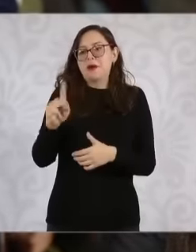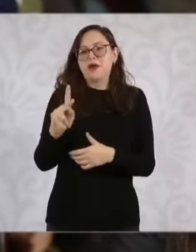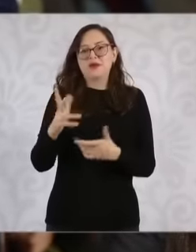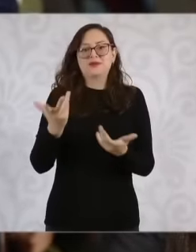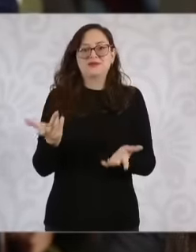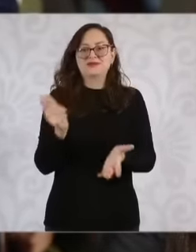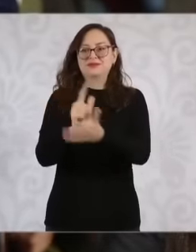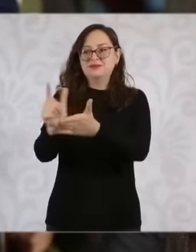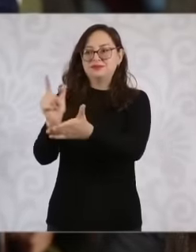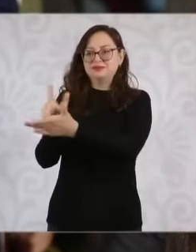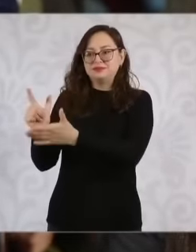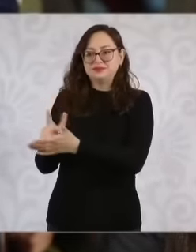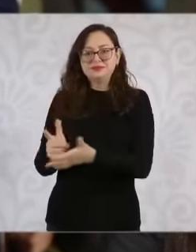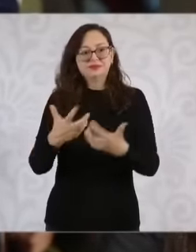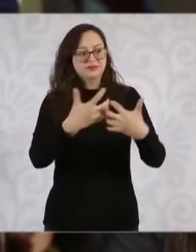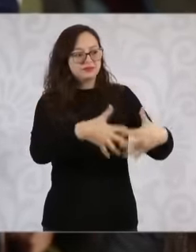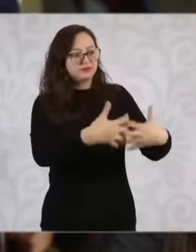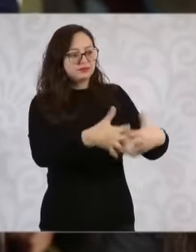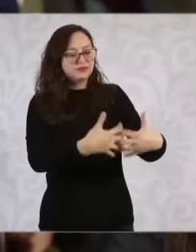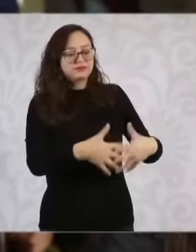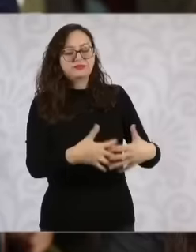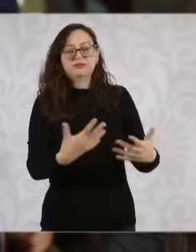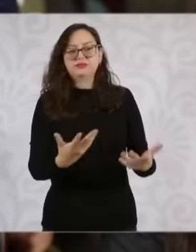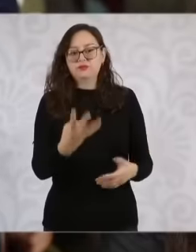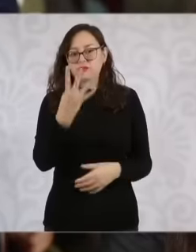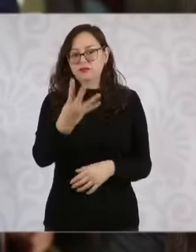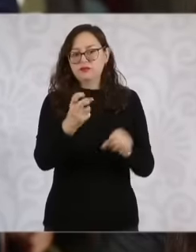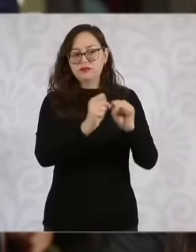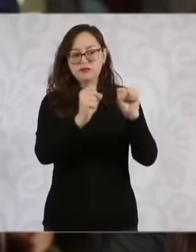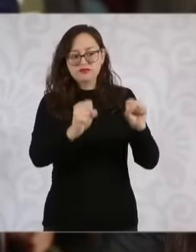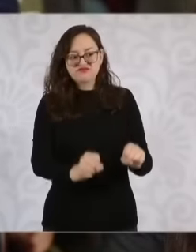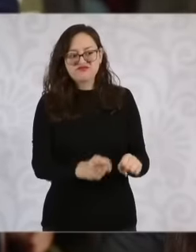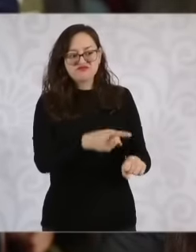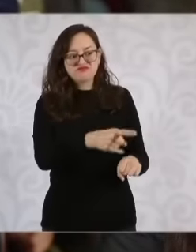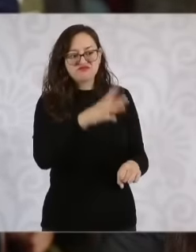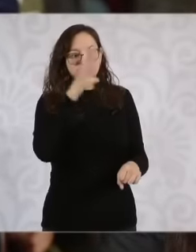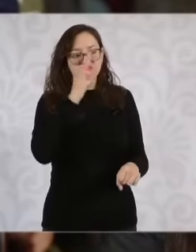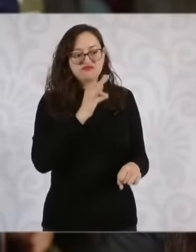the pumping systems, which are, I understand, four pumping systems that were flooded. Yes,